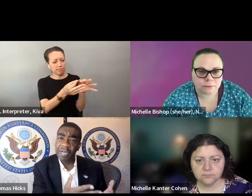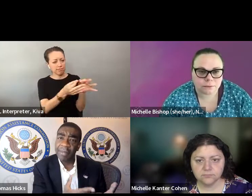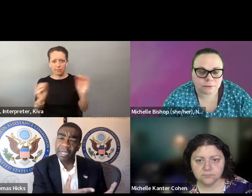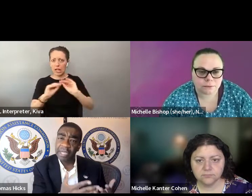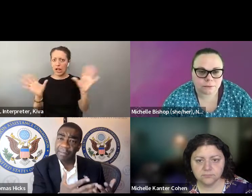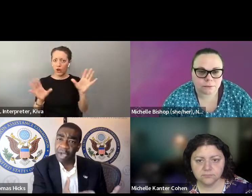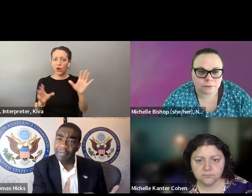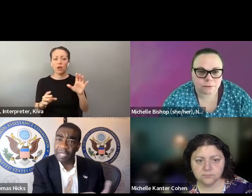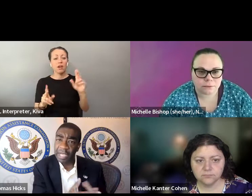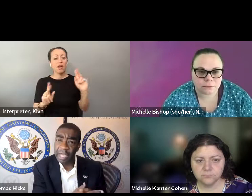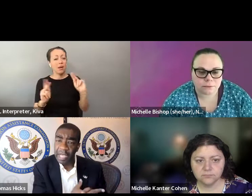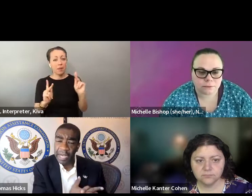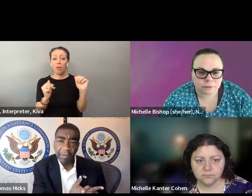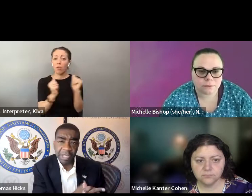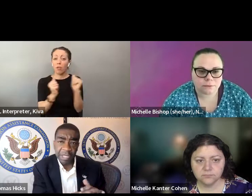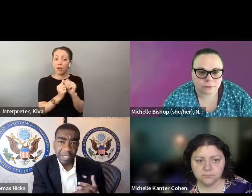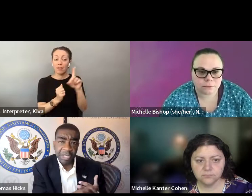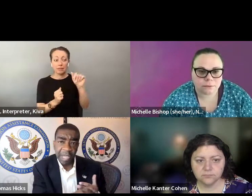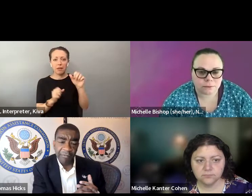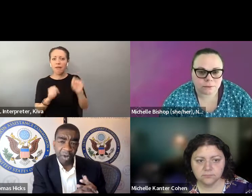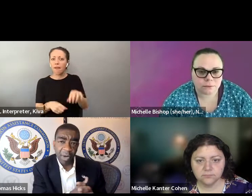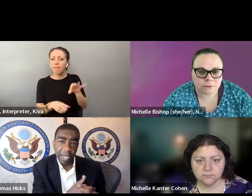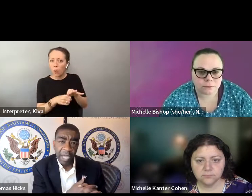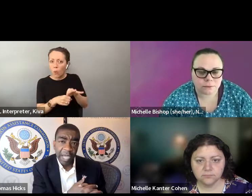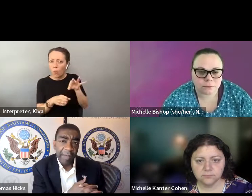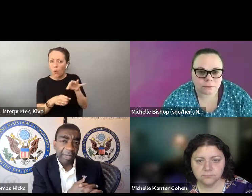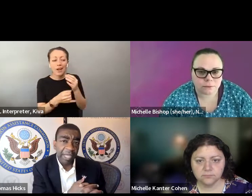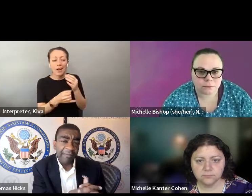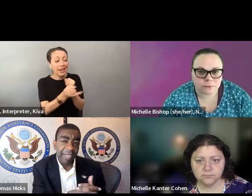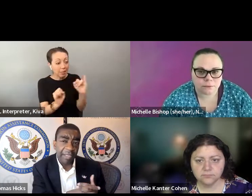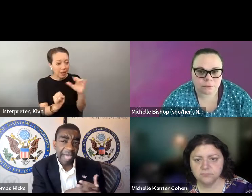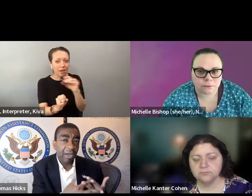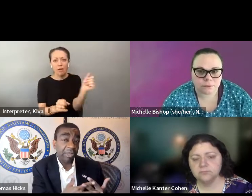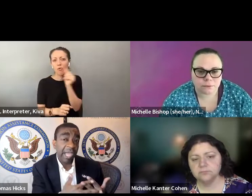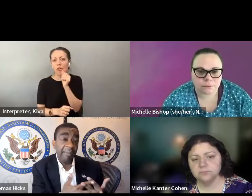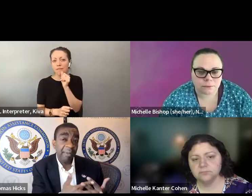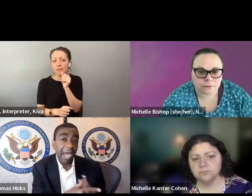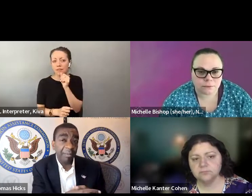codification, put into law, basically saying for people who have disabilities to be able to independent la eand was the first time put in codification put in, put into law, basically saying, For people who have disabilities to be able to vote independently and privately, And that was a huge step forward.